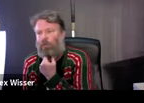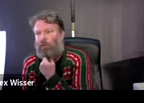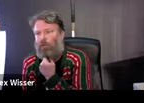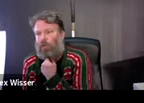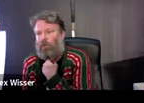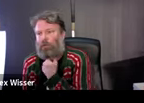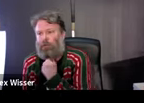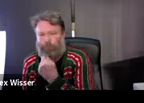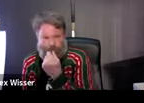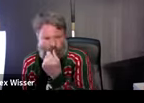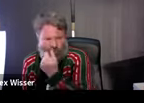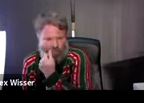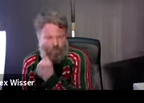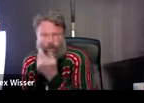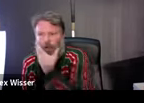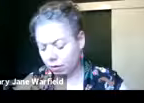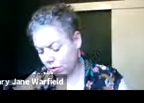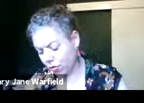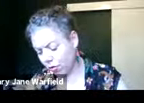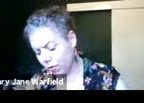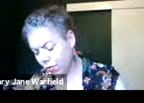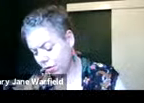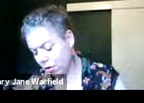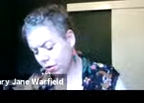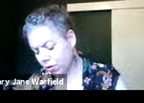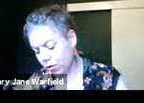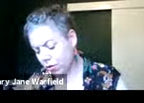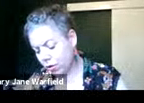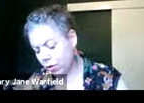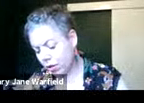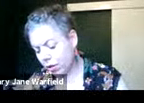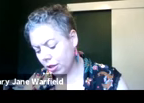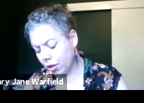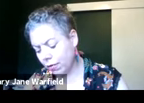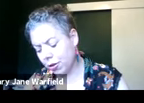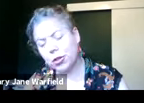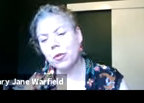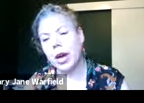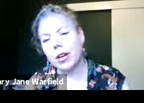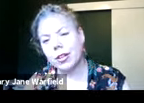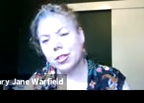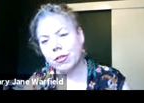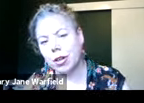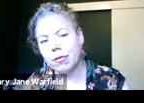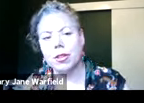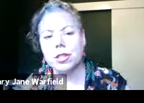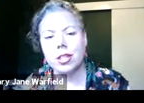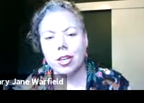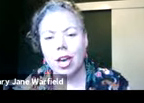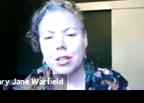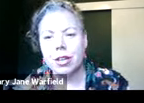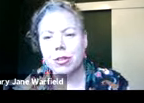Yes, for sure. So if you could go back to the very first year and tell